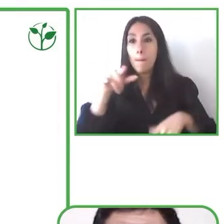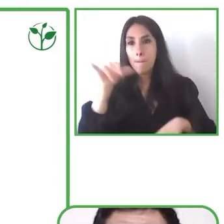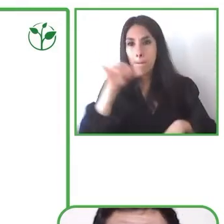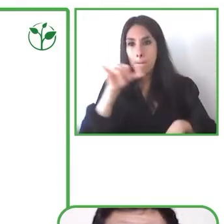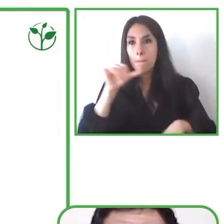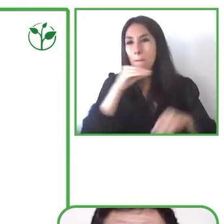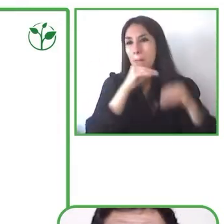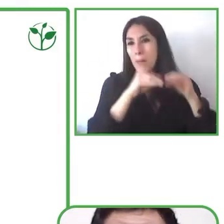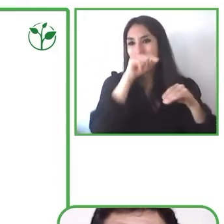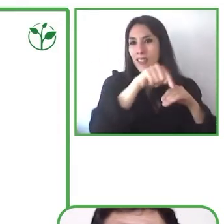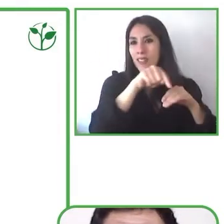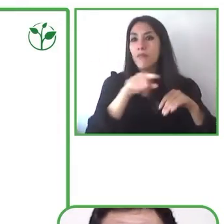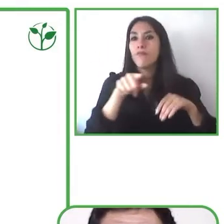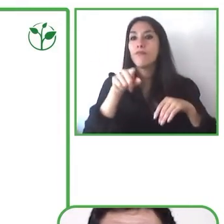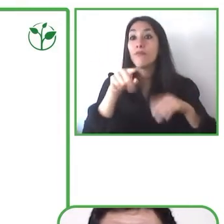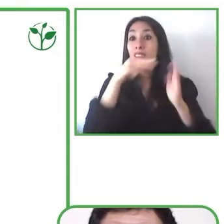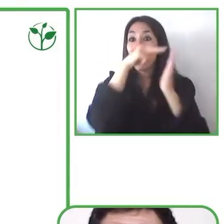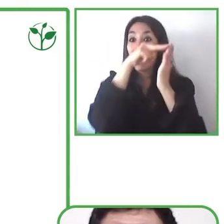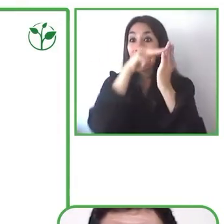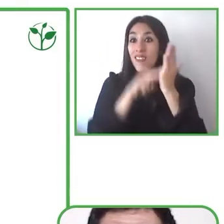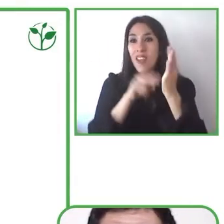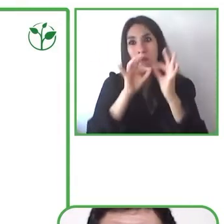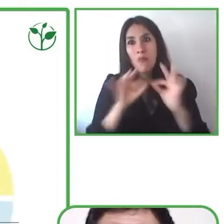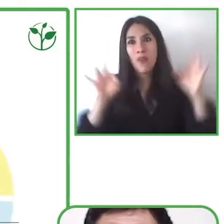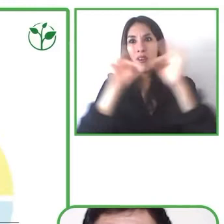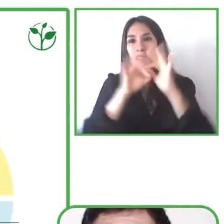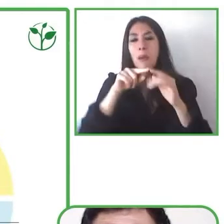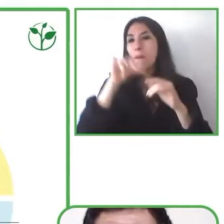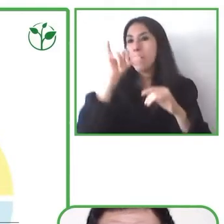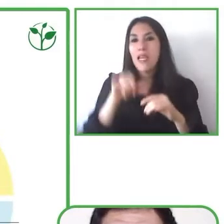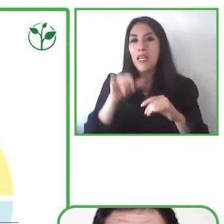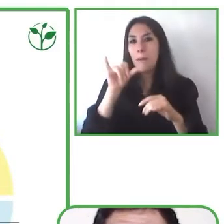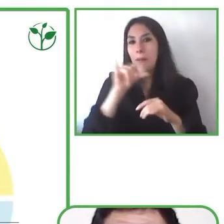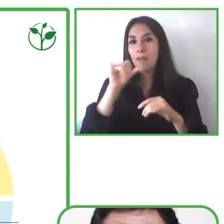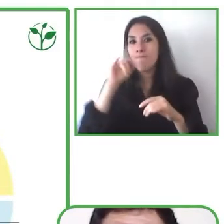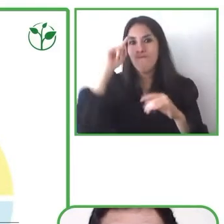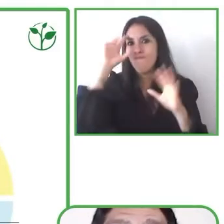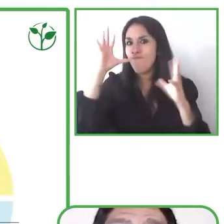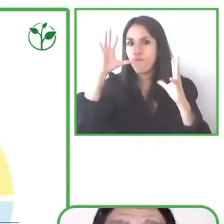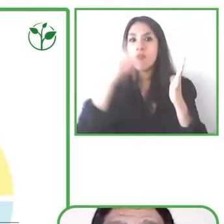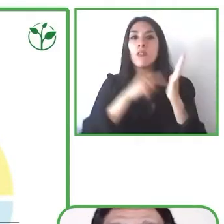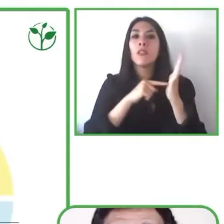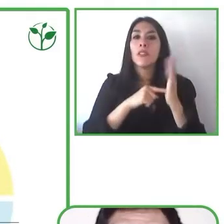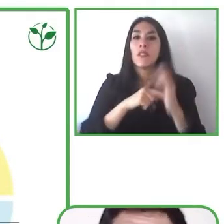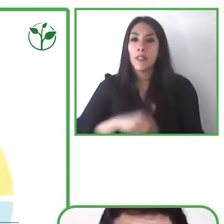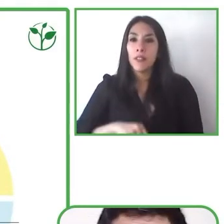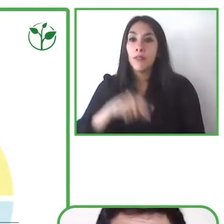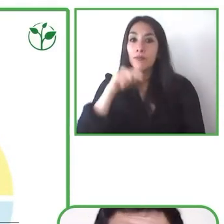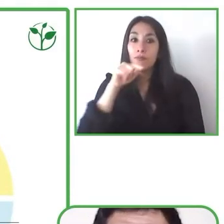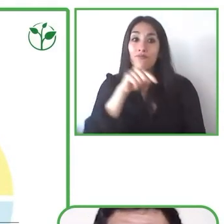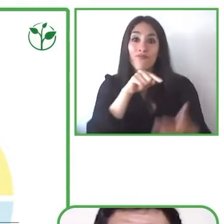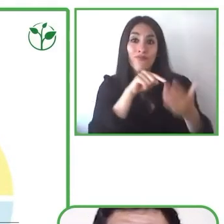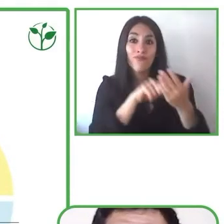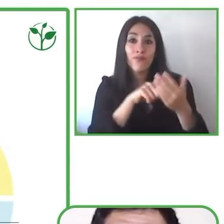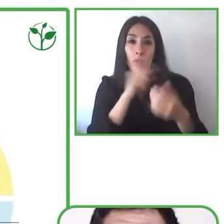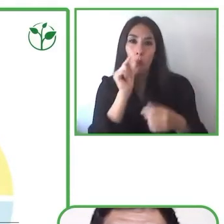development continue to see these low rates of reading learning process. The point is